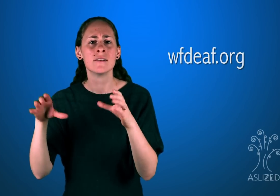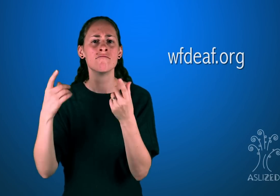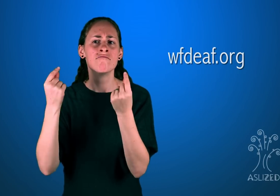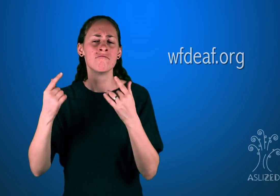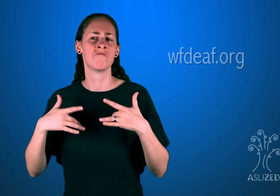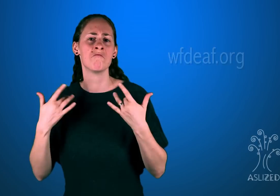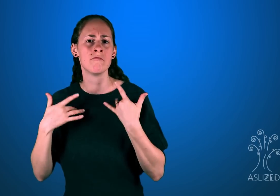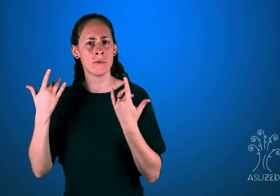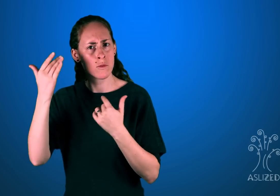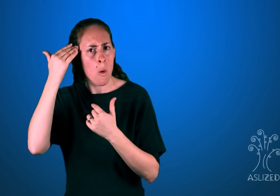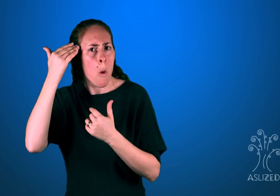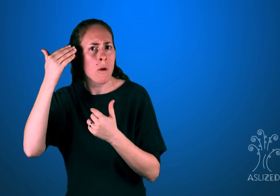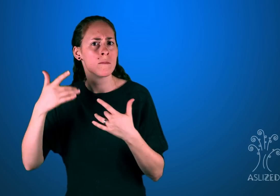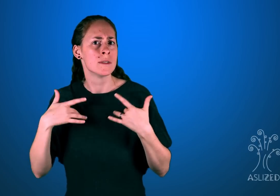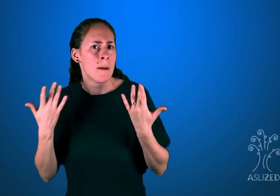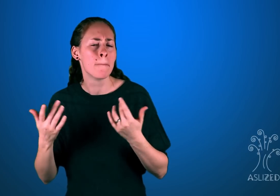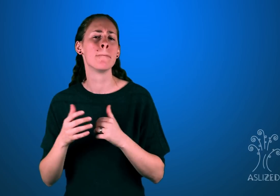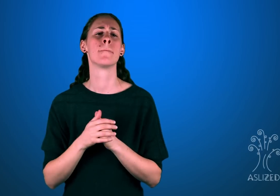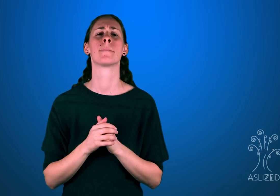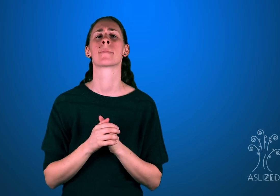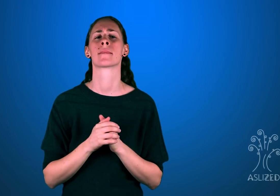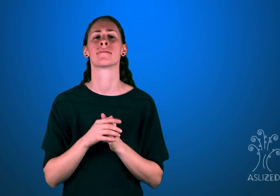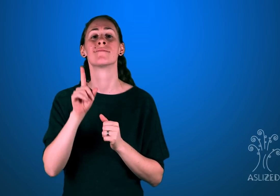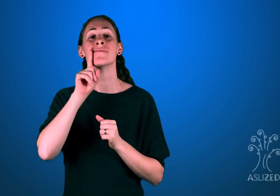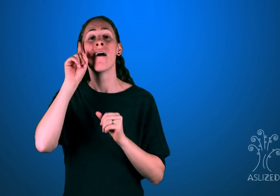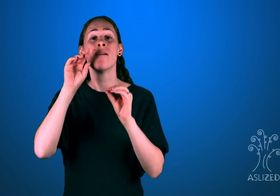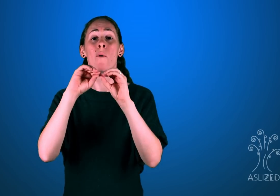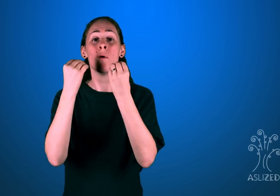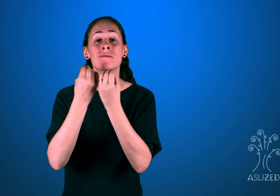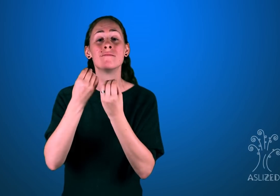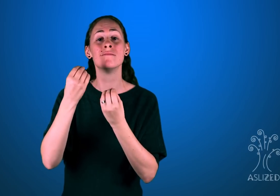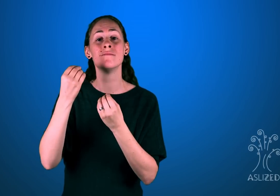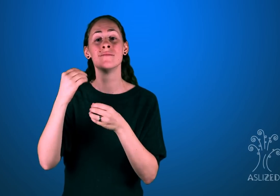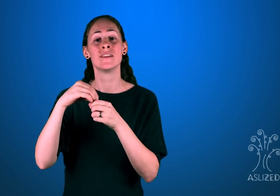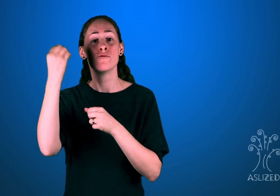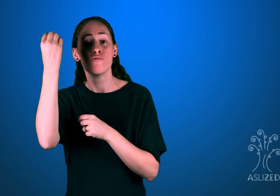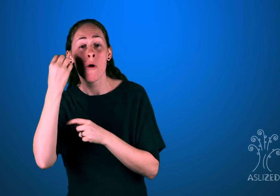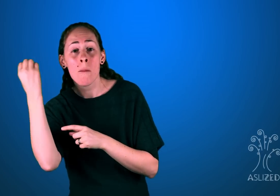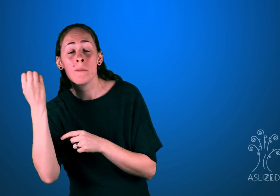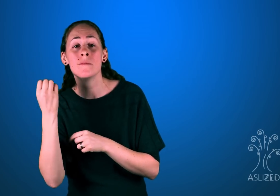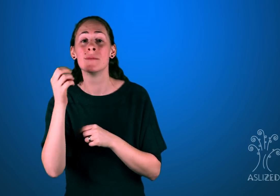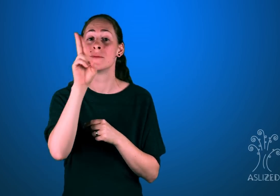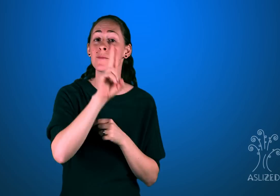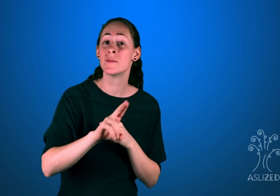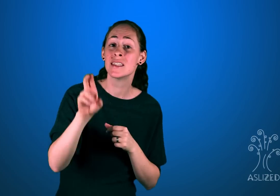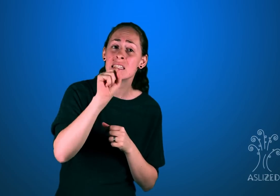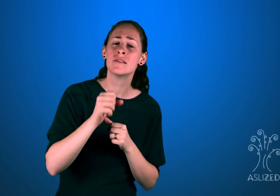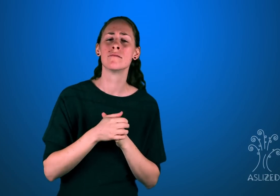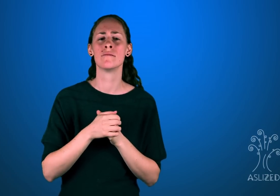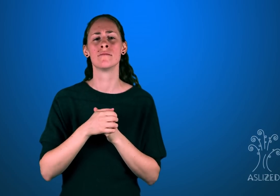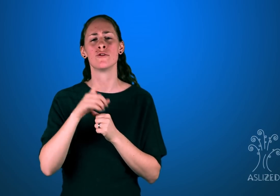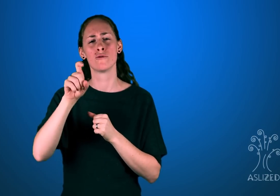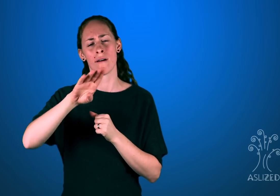be aware of current activities and news. Deaf organizations in Europe and the US should never